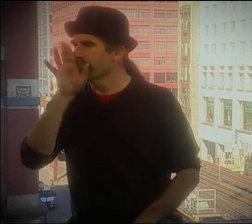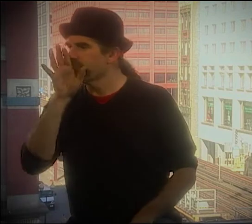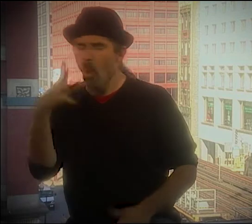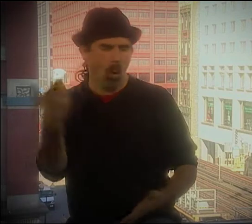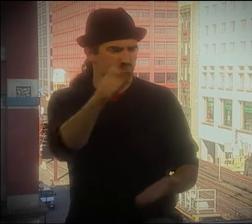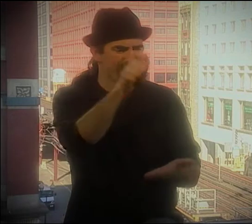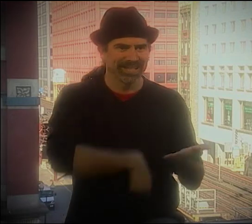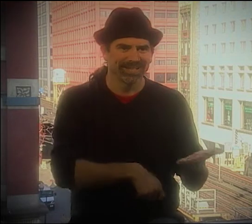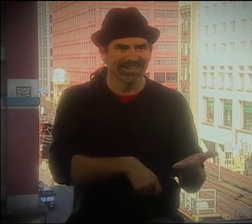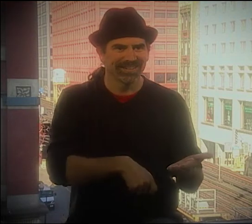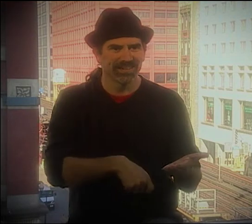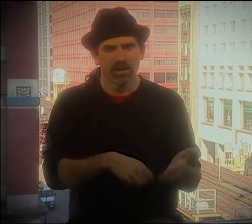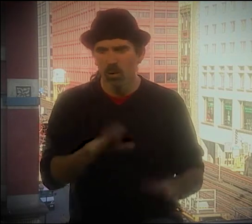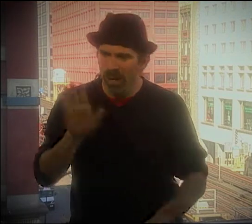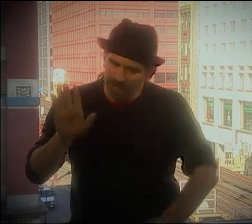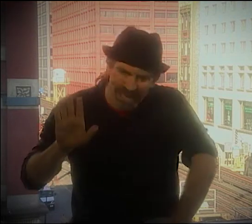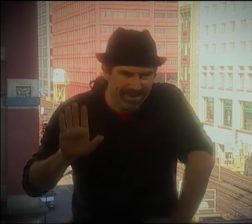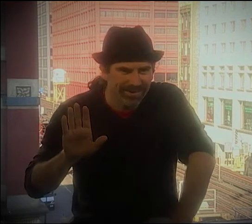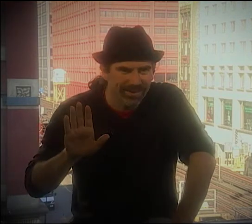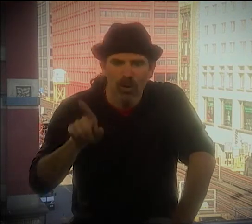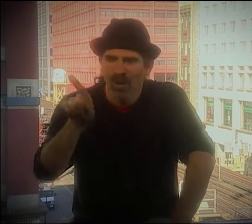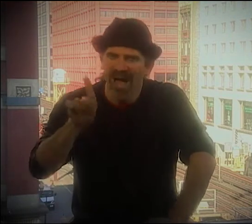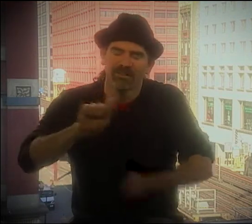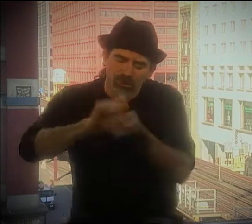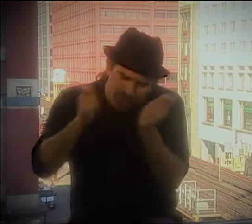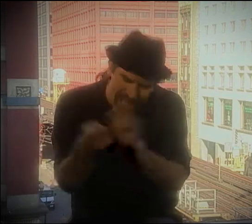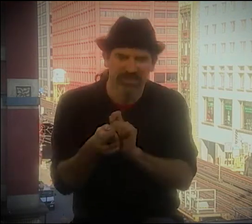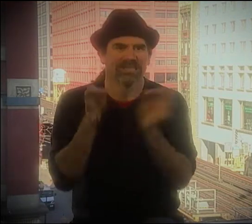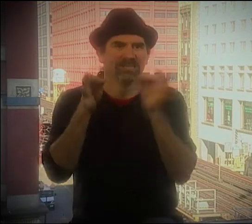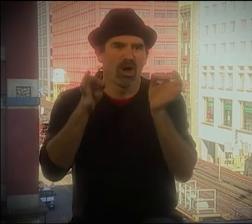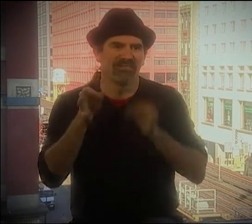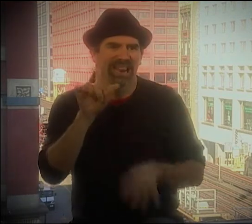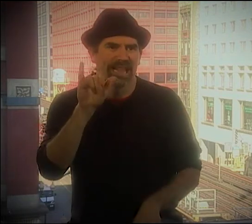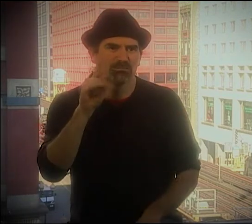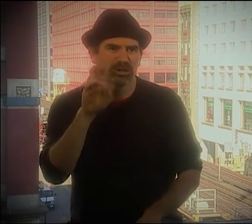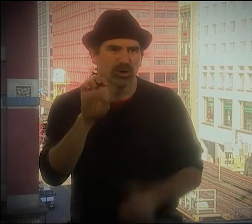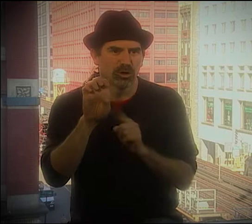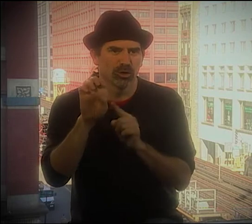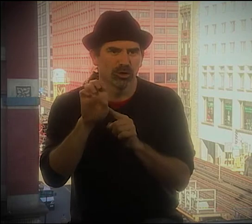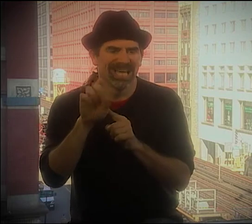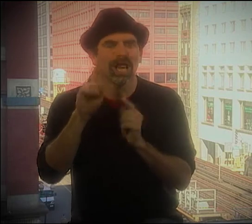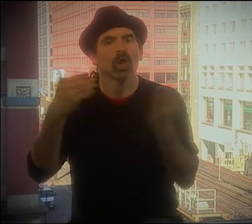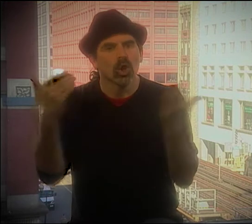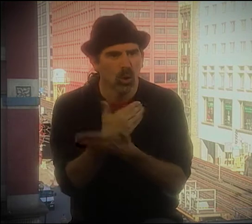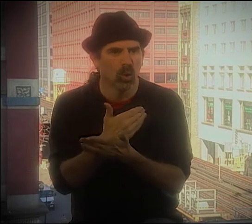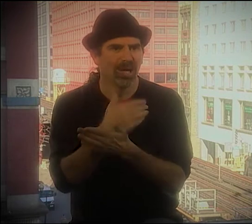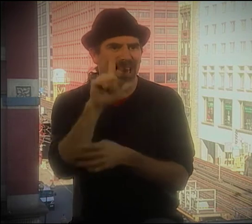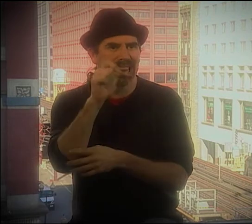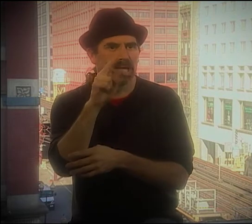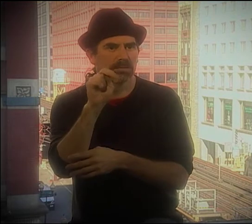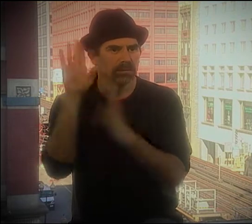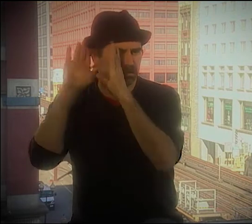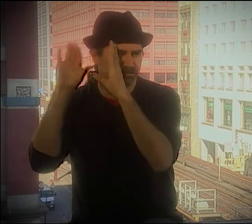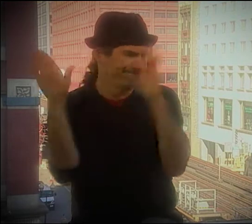"REAL LITERATURE "BECAUSE IT HAS NOTHING TO DO WITH SPEAKING OR THE WRITTEN WORD."